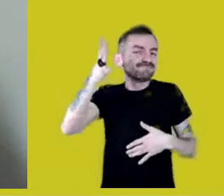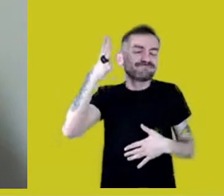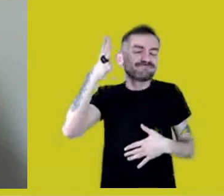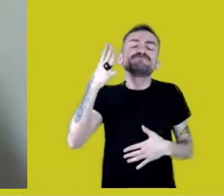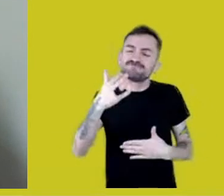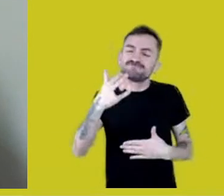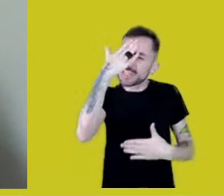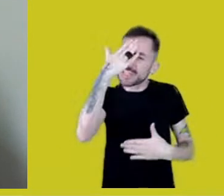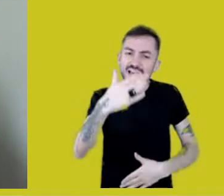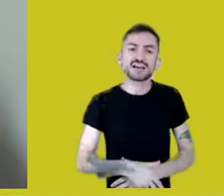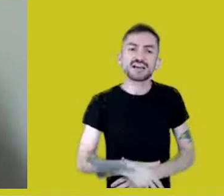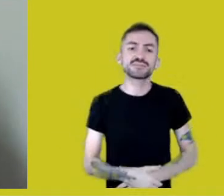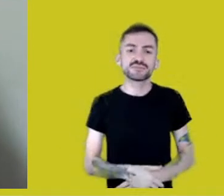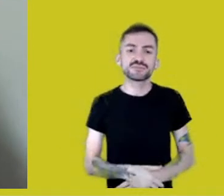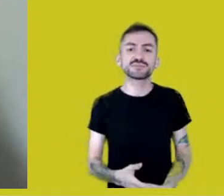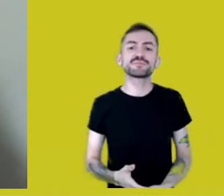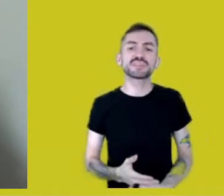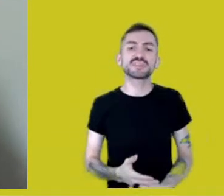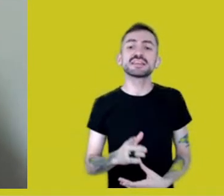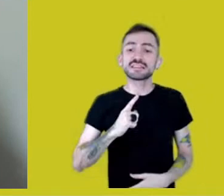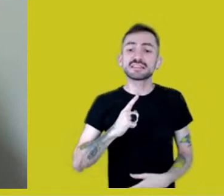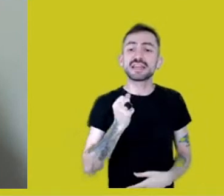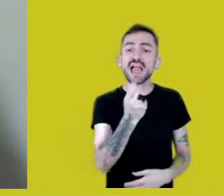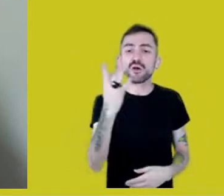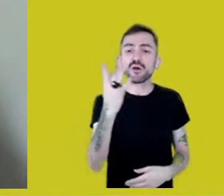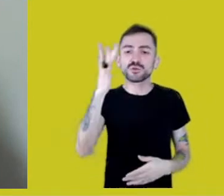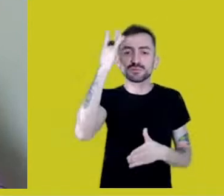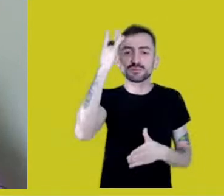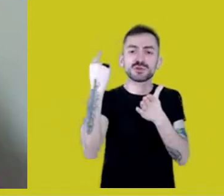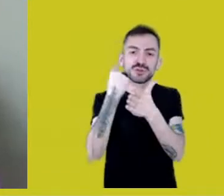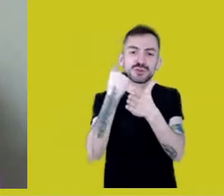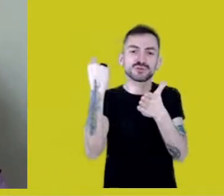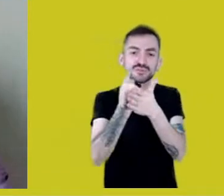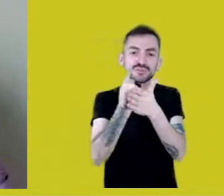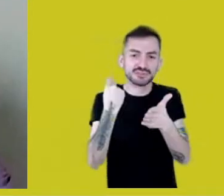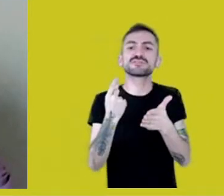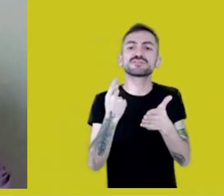There are a few instigations that are popping up here,